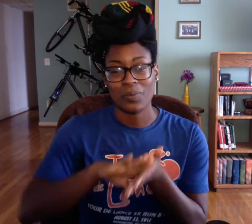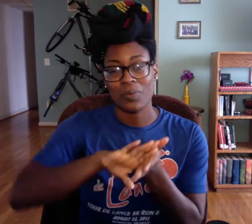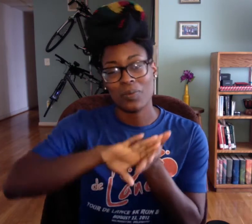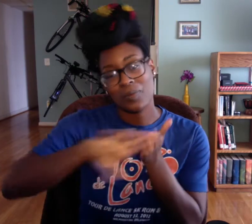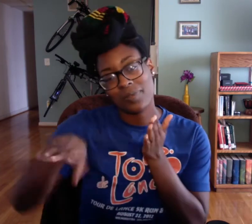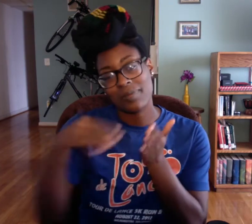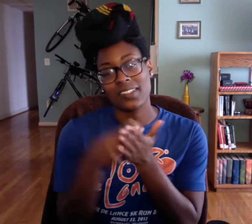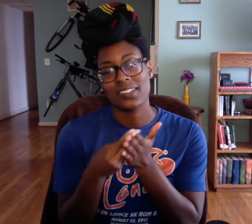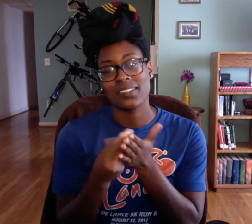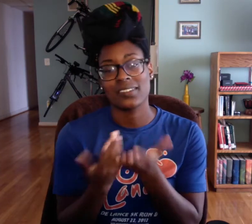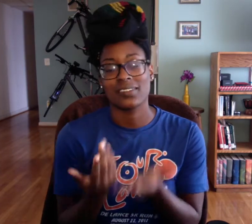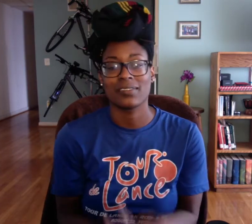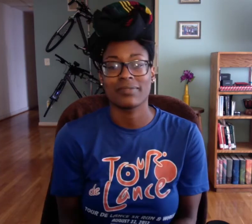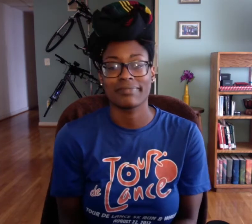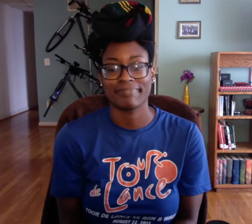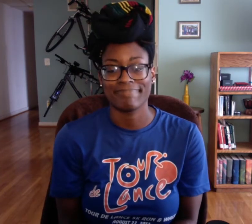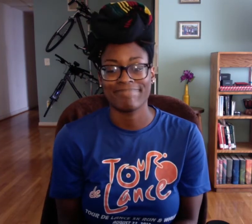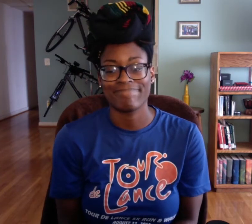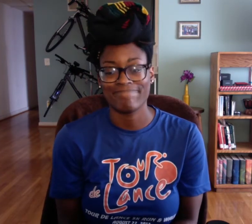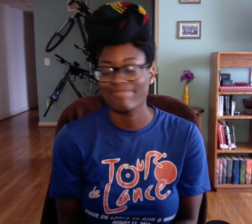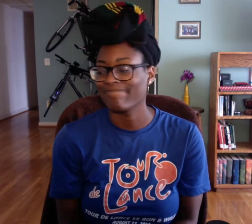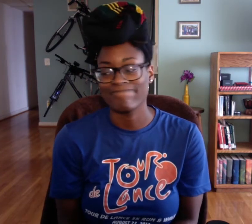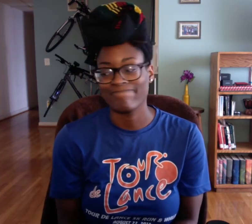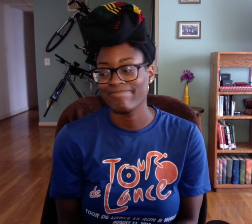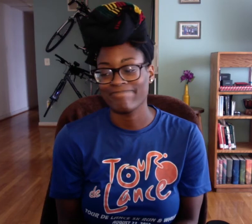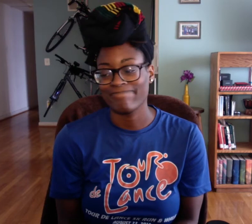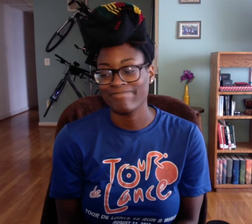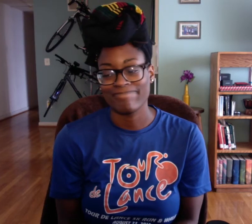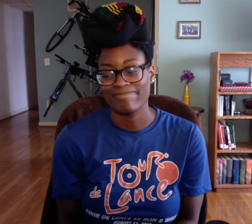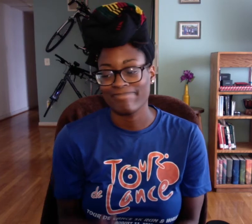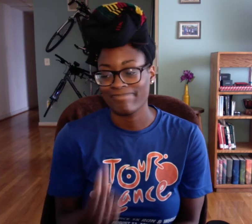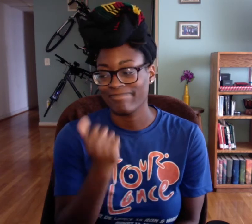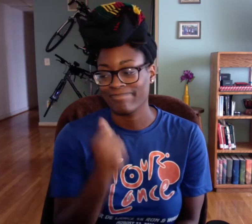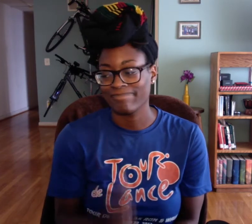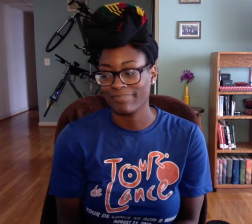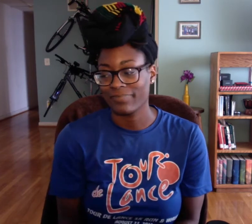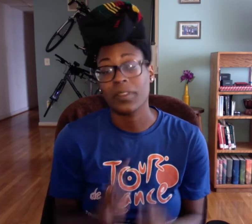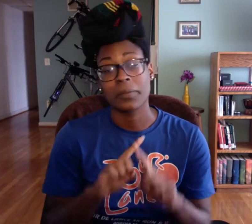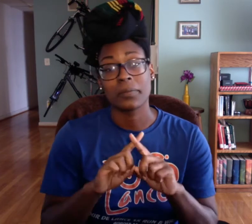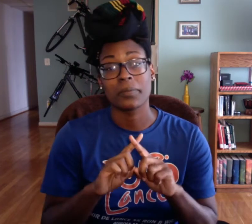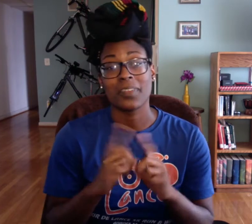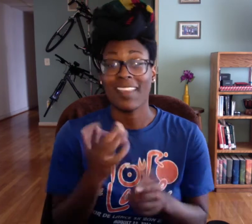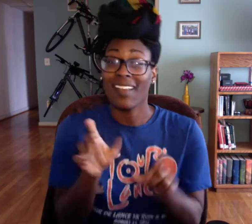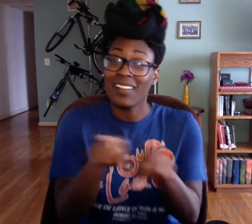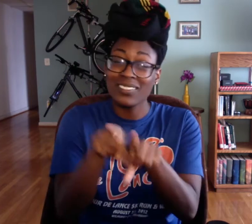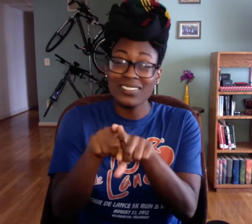kind've a waste of money at this point but... Yep. Oh well.